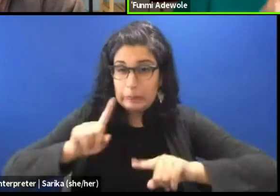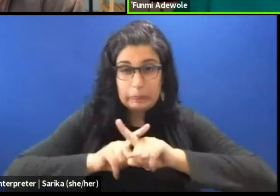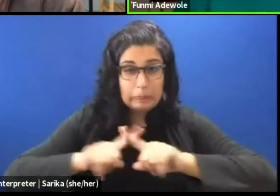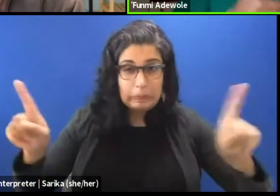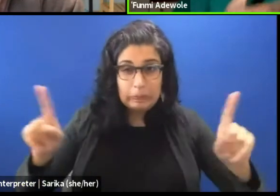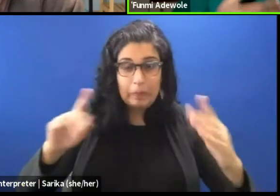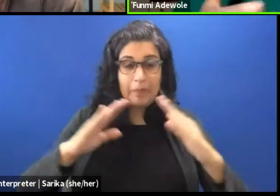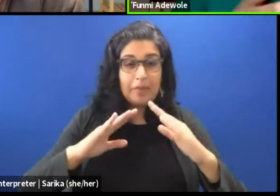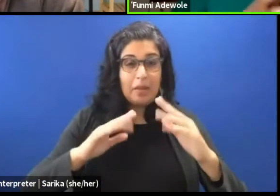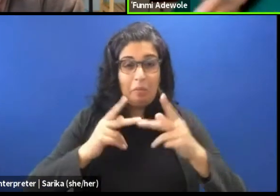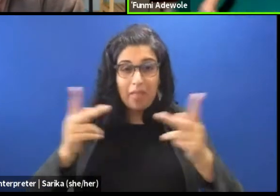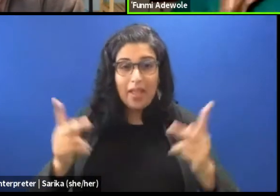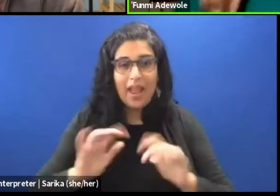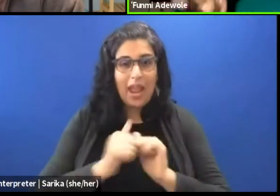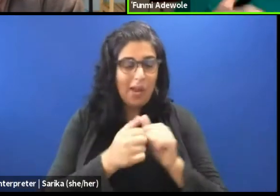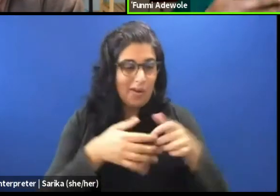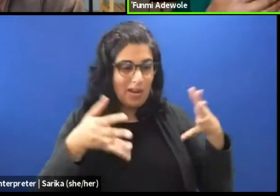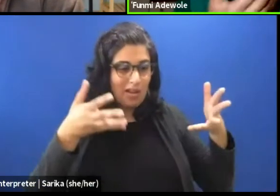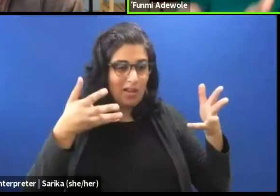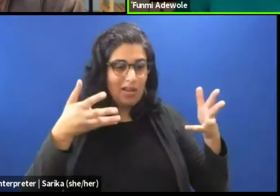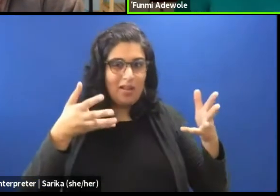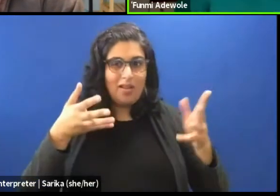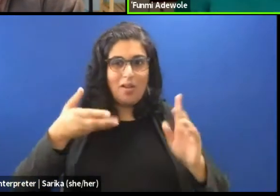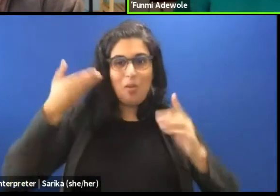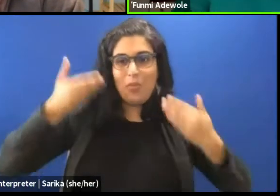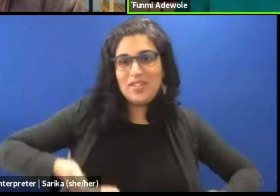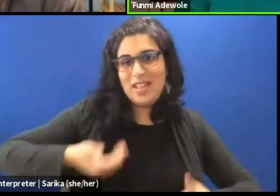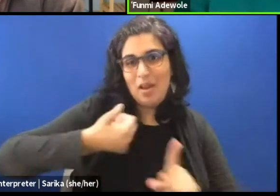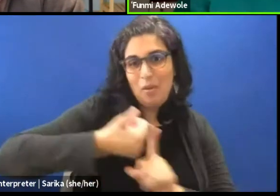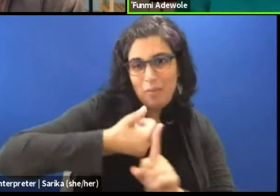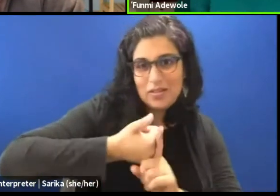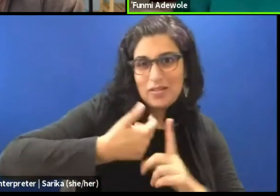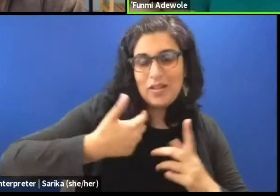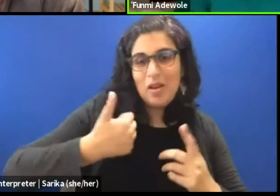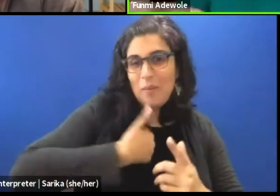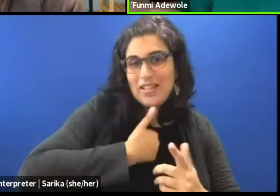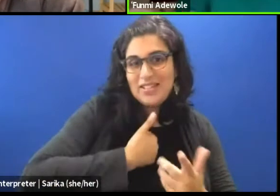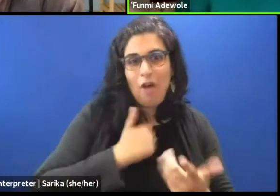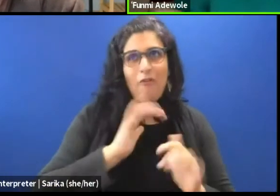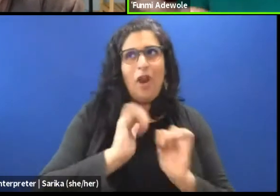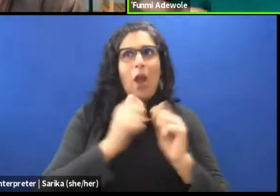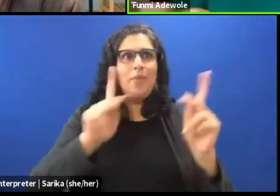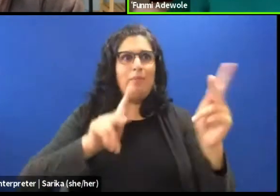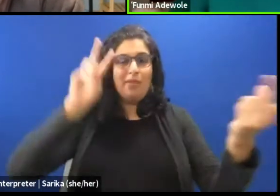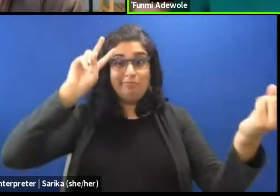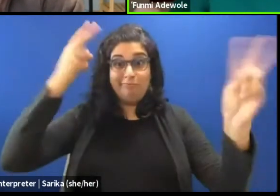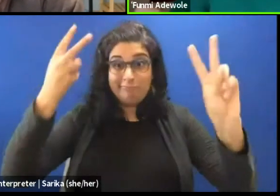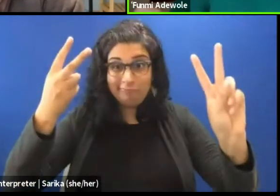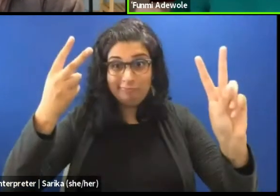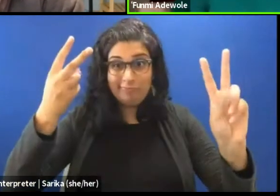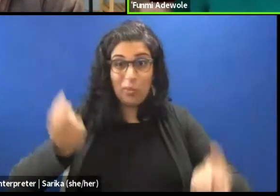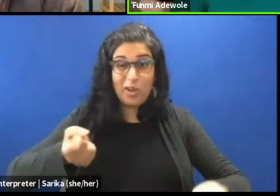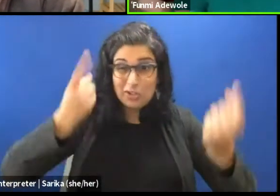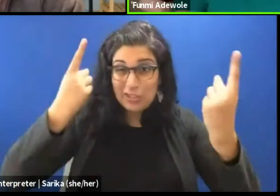and speak and being understood or misunderstood and deal with that, you know?